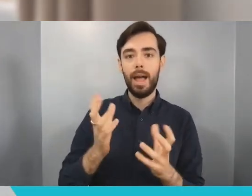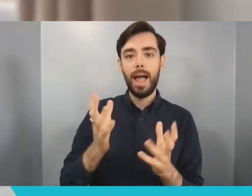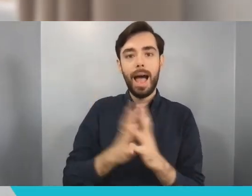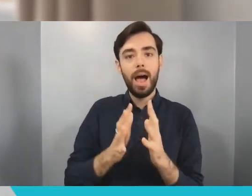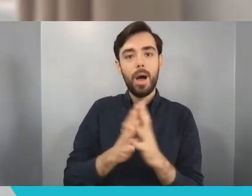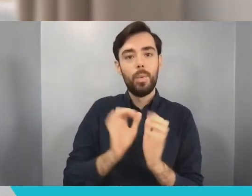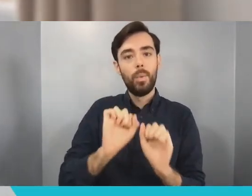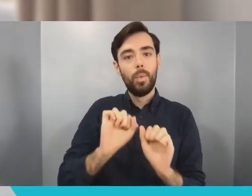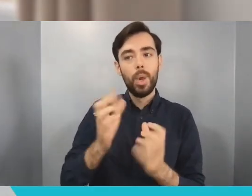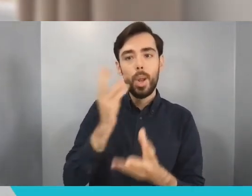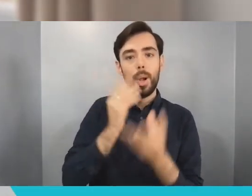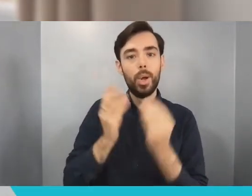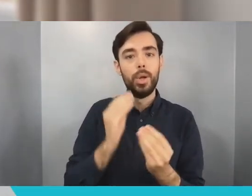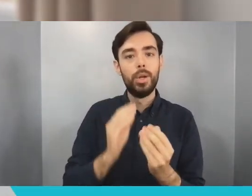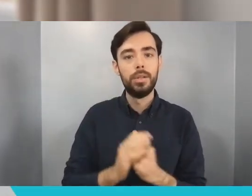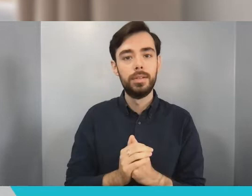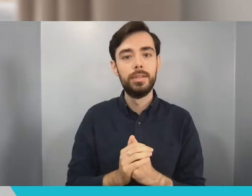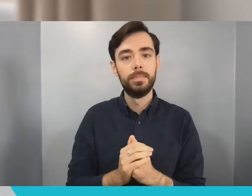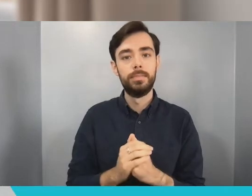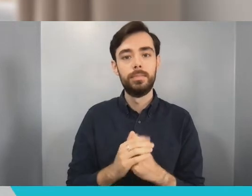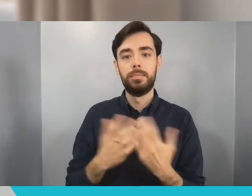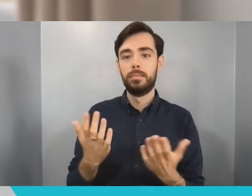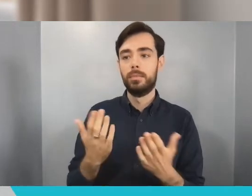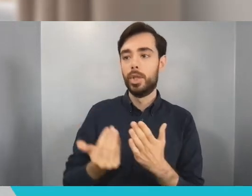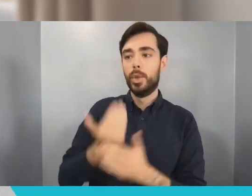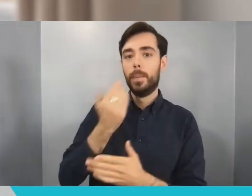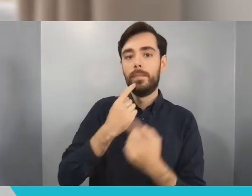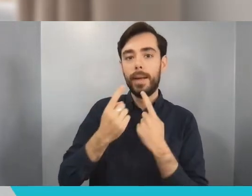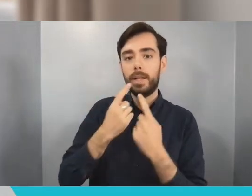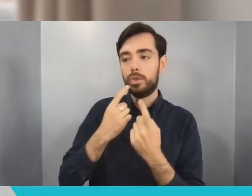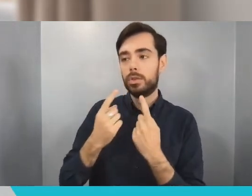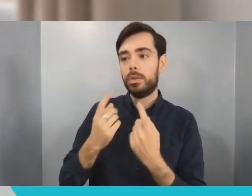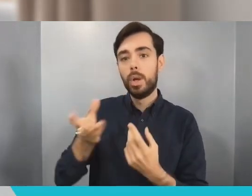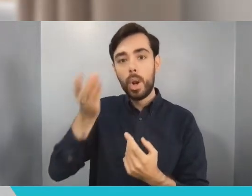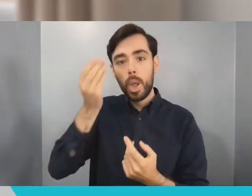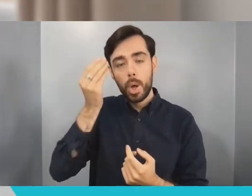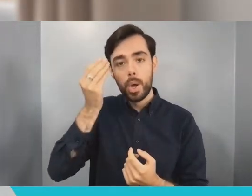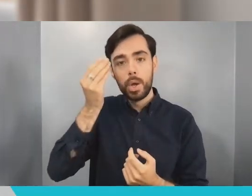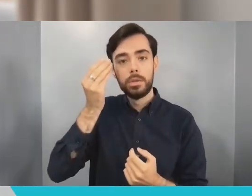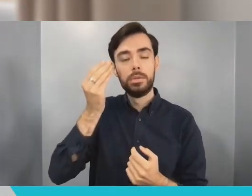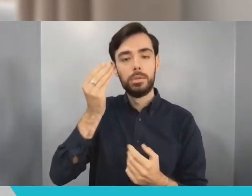you learn are built on top of the things you've learned before today and that means that the